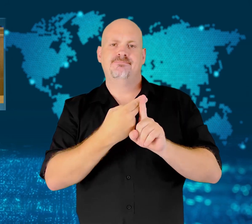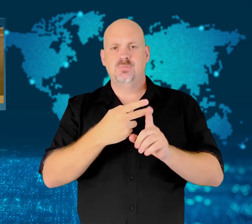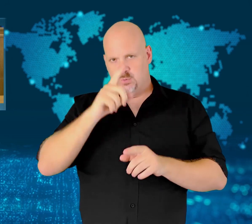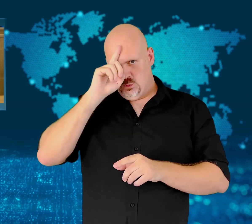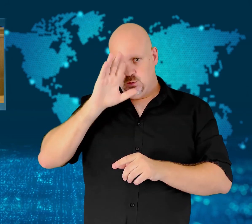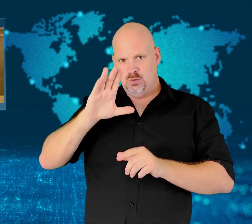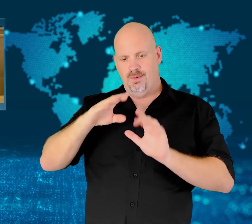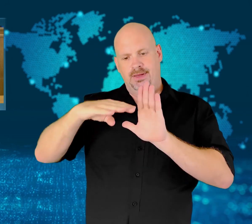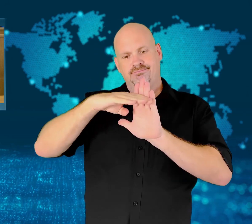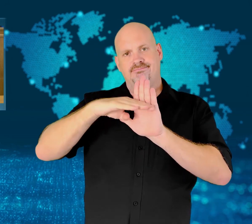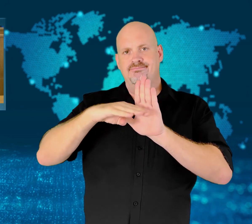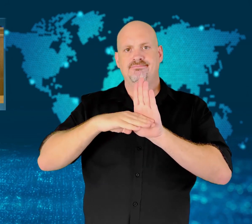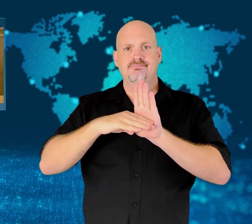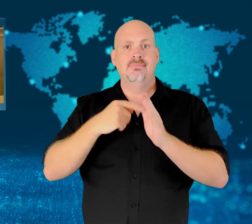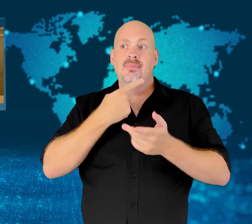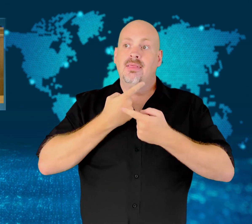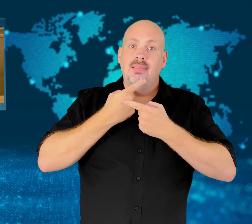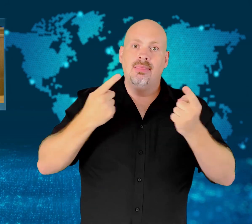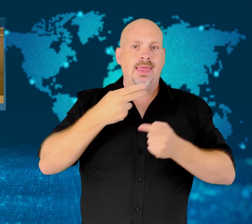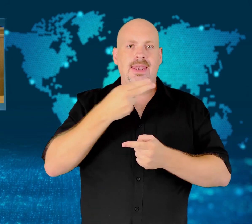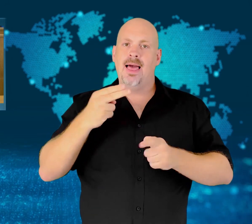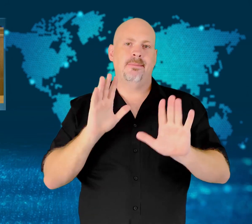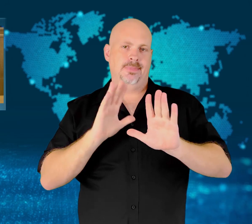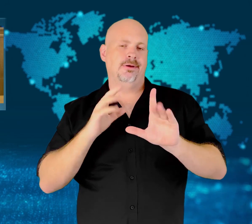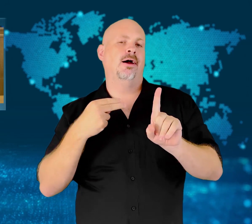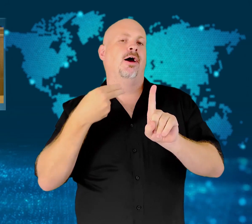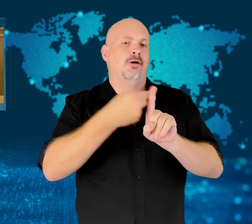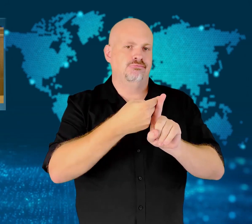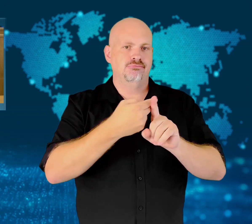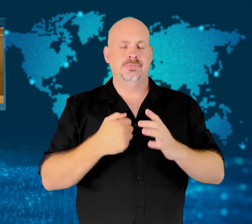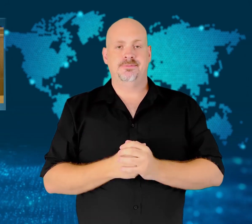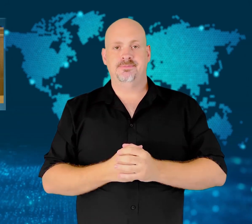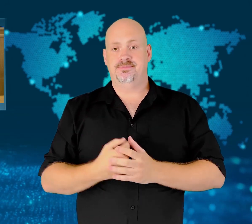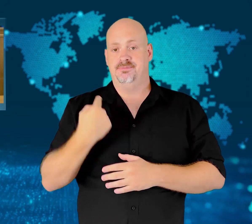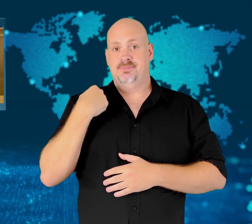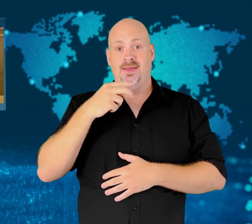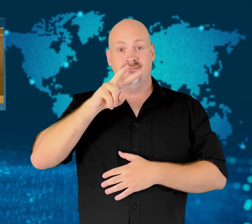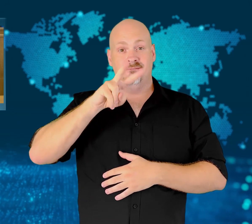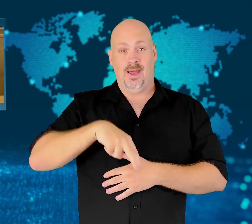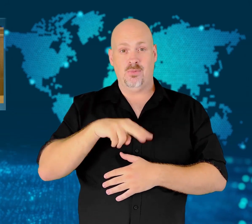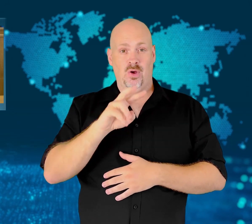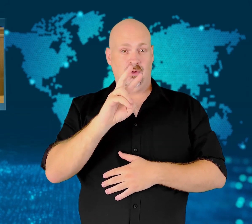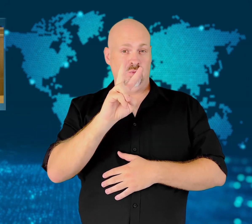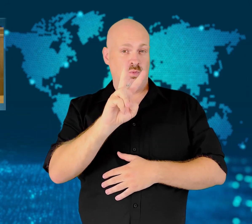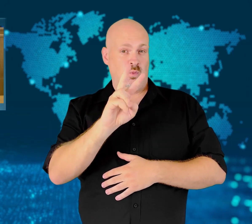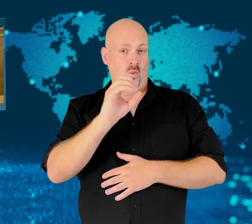He was tried as "Franco A" because of German privacy laws.